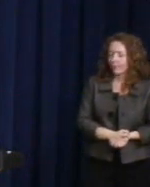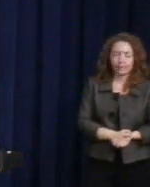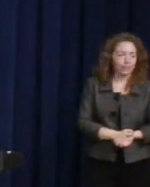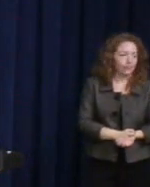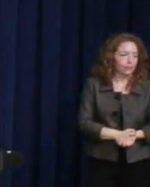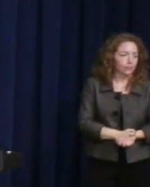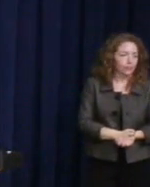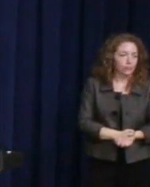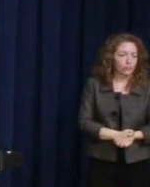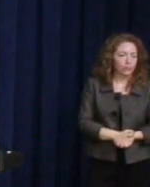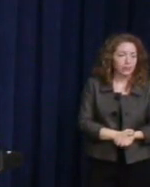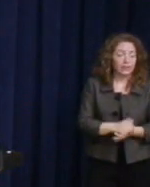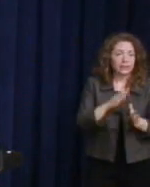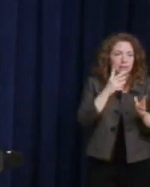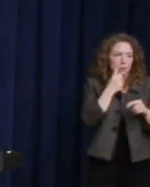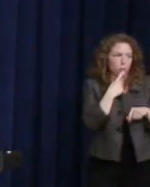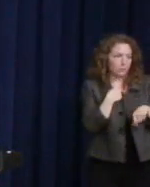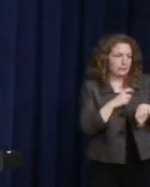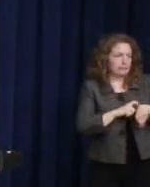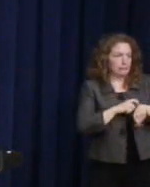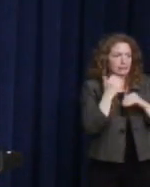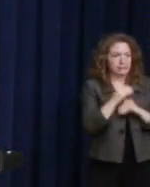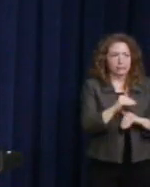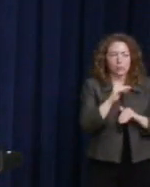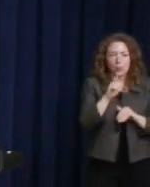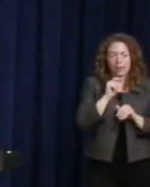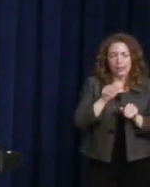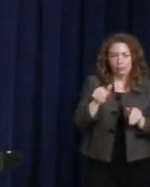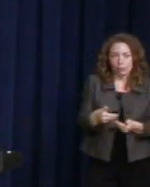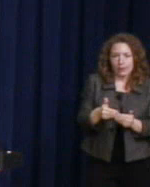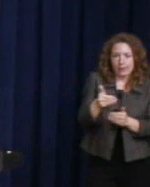I was told we're short on time, so make the next introduction very brief.